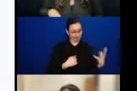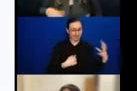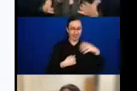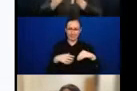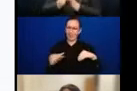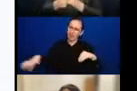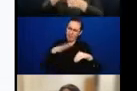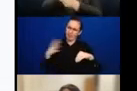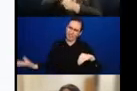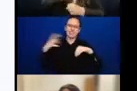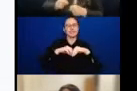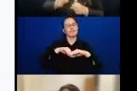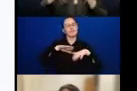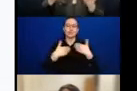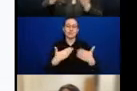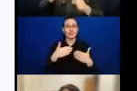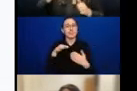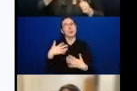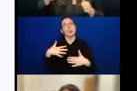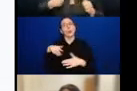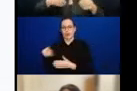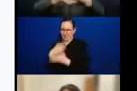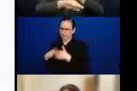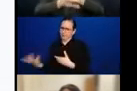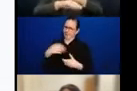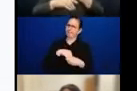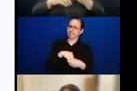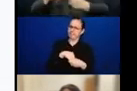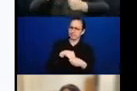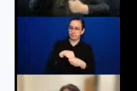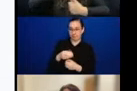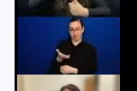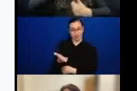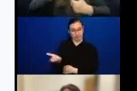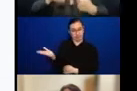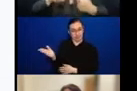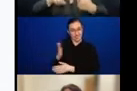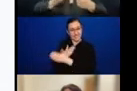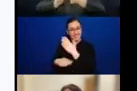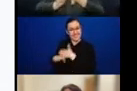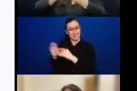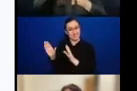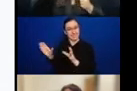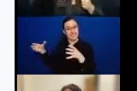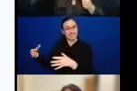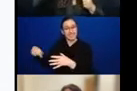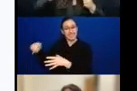are able to access voting rights, are able to run for political office, are able to be part of the policy, development,